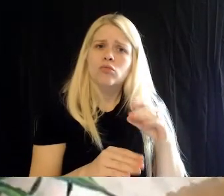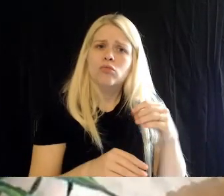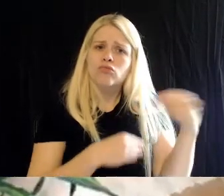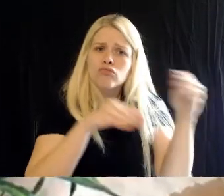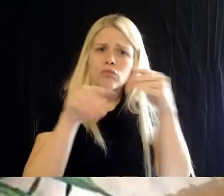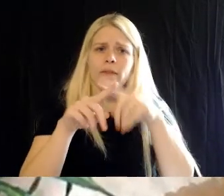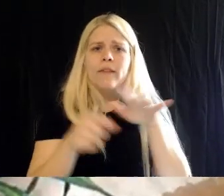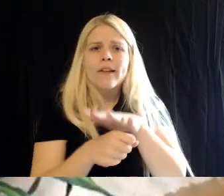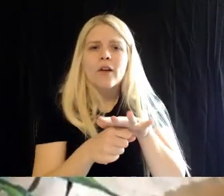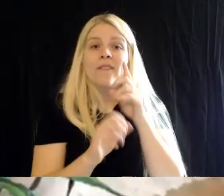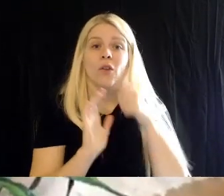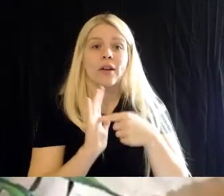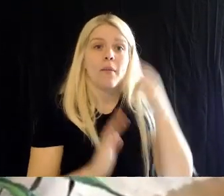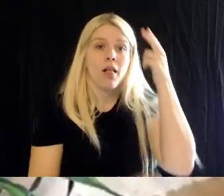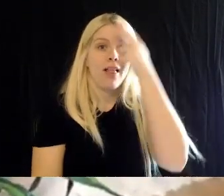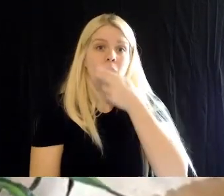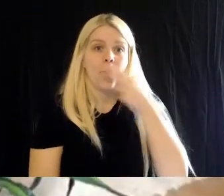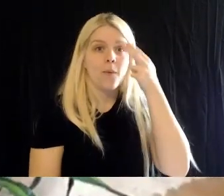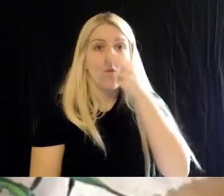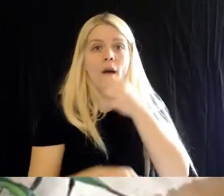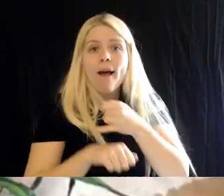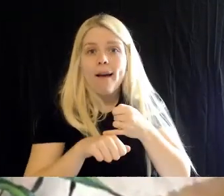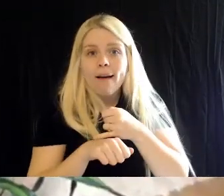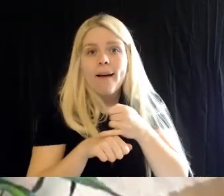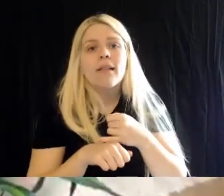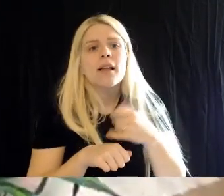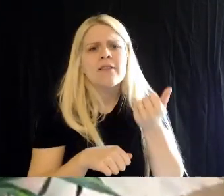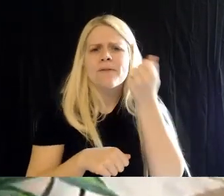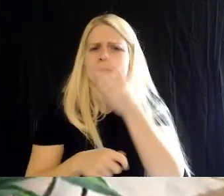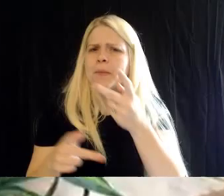Brad: Oh, I see. Britt: Some in the US as well. People do keep them at home.